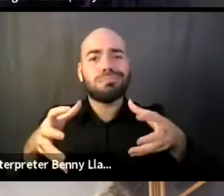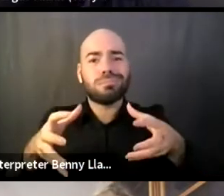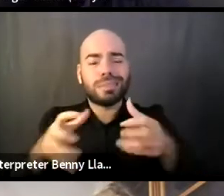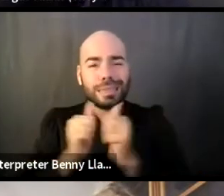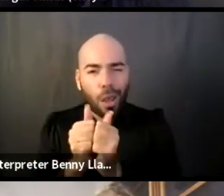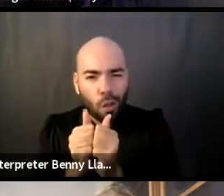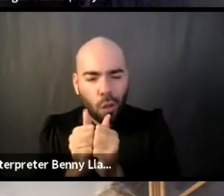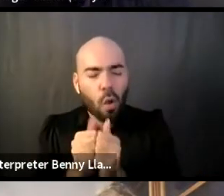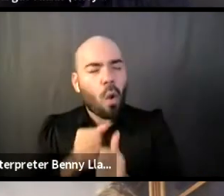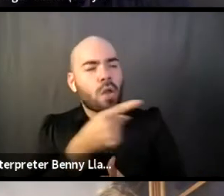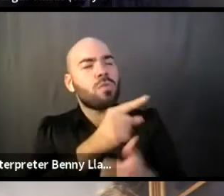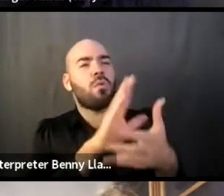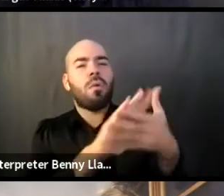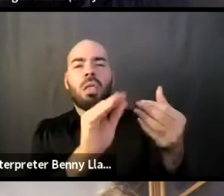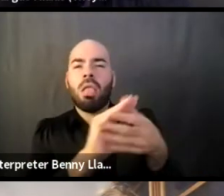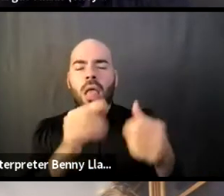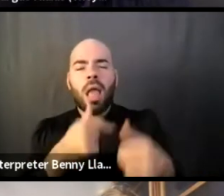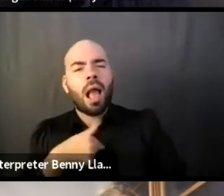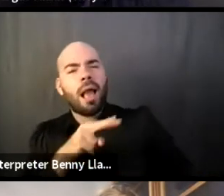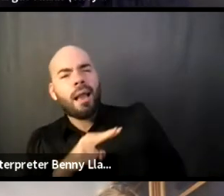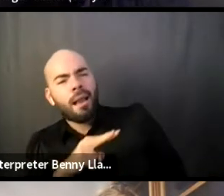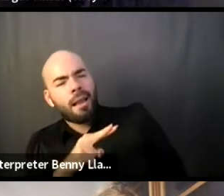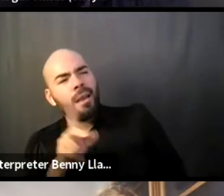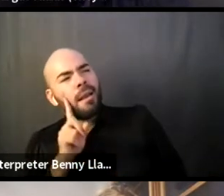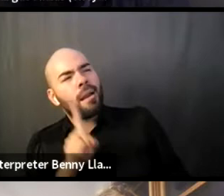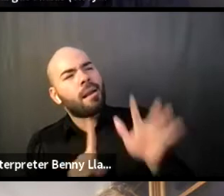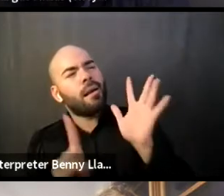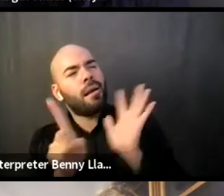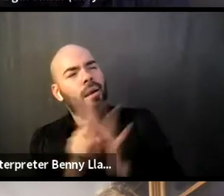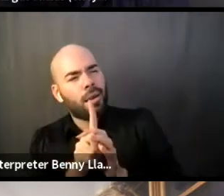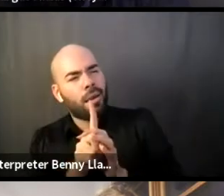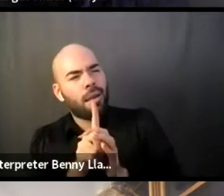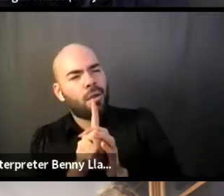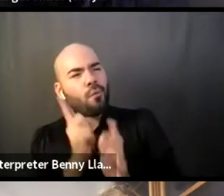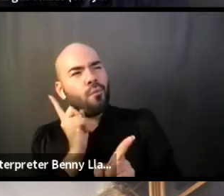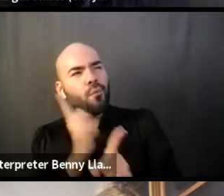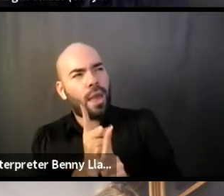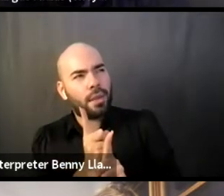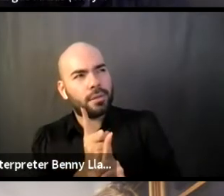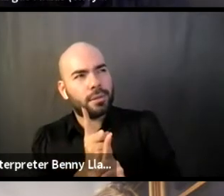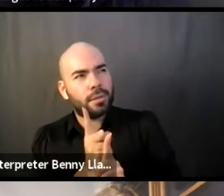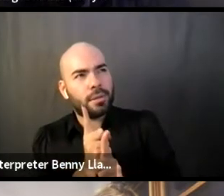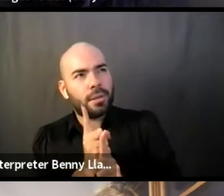I was thinking about like, oh wait, like there are rainbows and there are like red flags